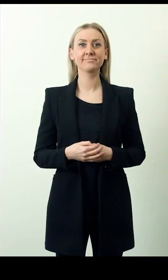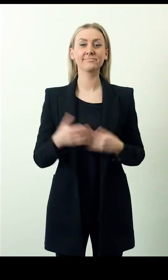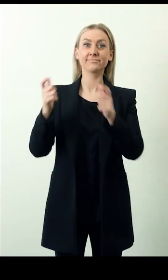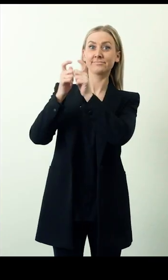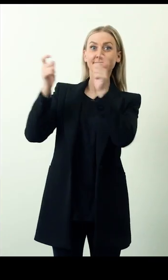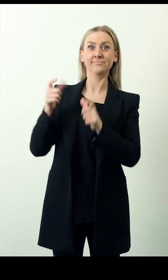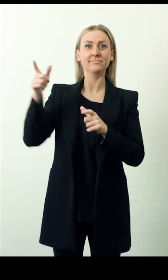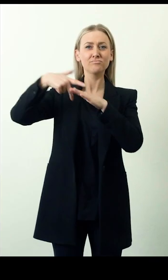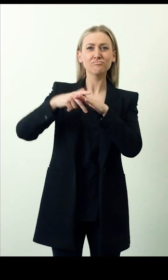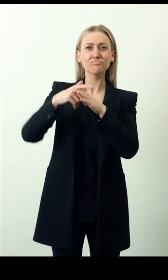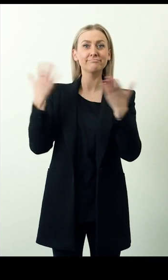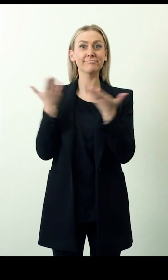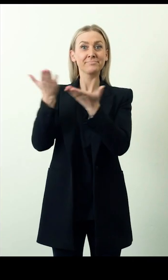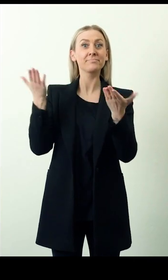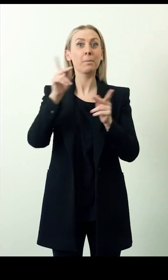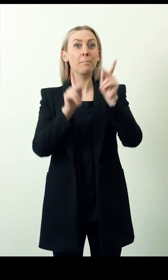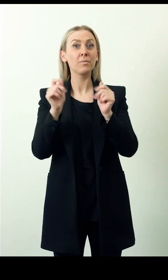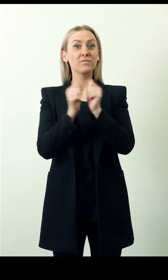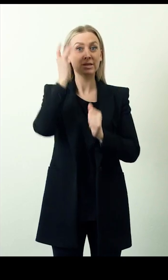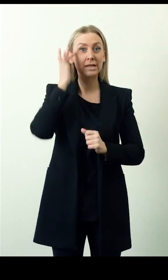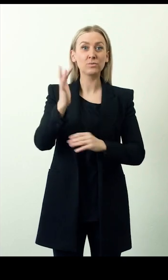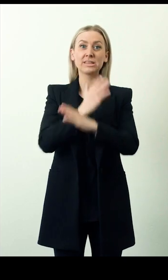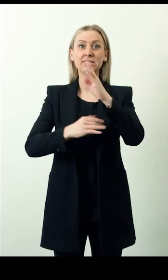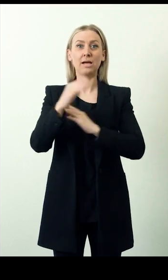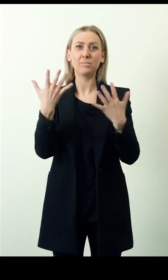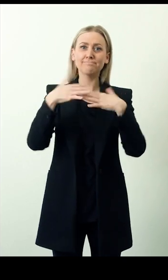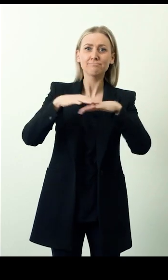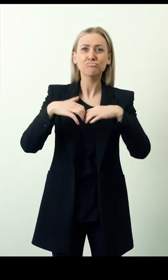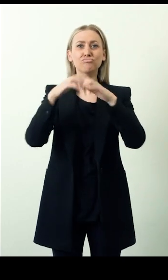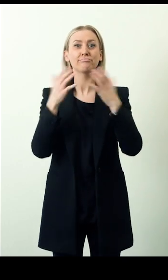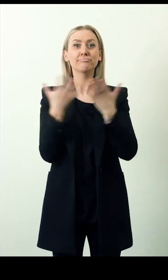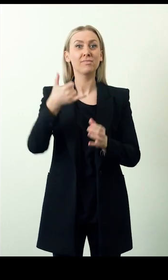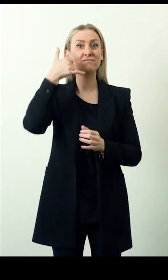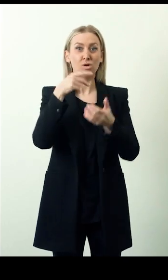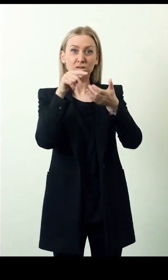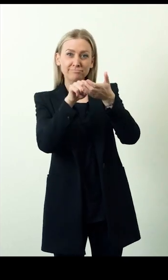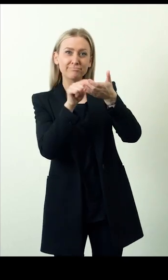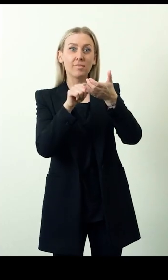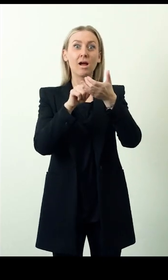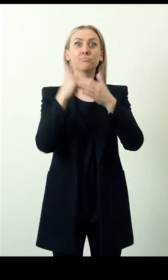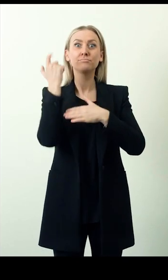Ireland's St John of God Liffey Service Toolkit enables people with intellectual disabilities to co-create mobile apps.